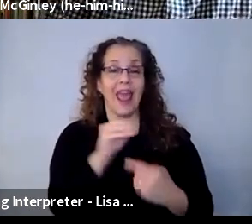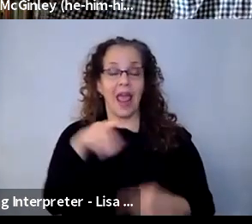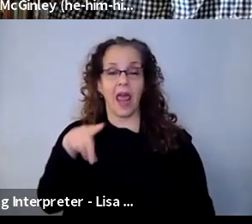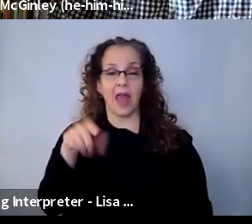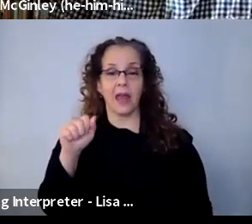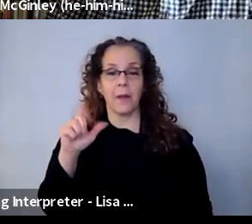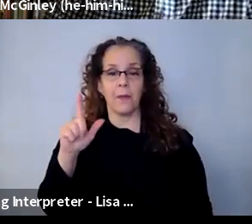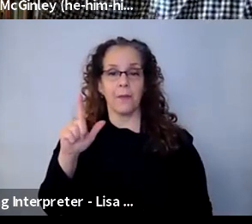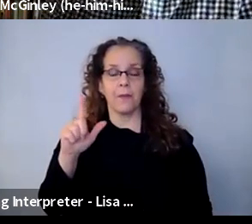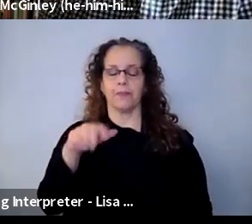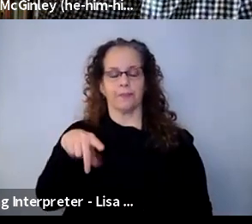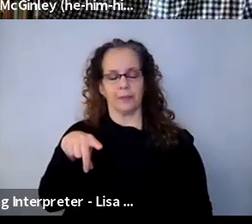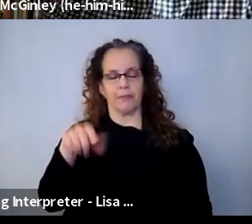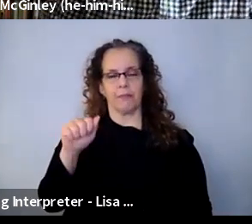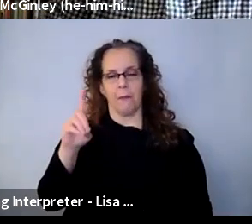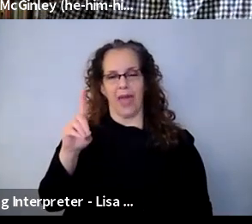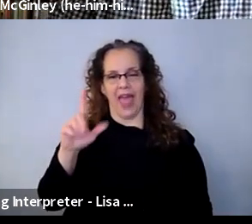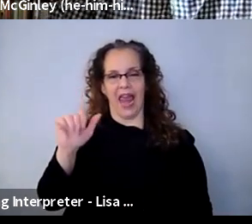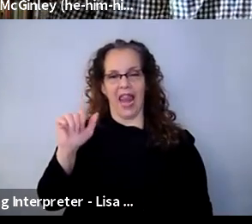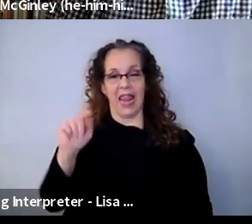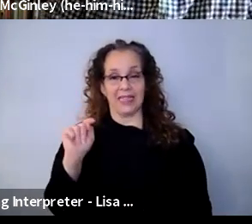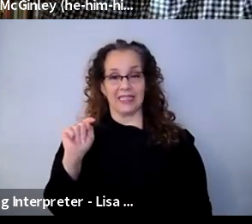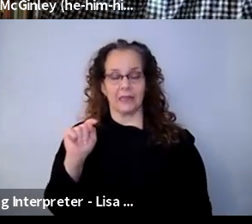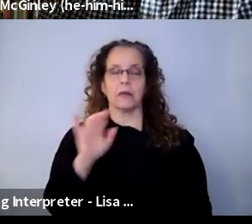and making comments or, you know, a place where things can